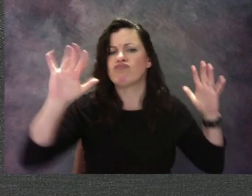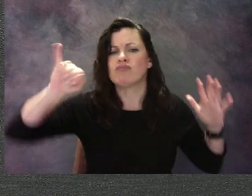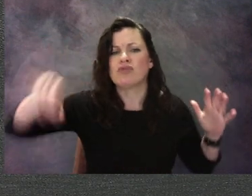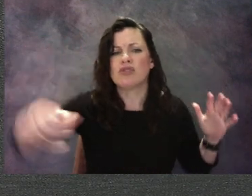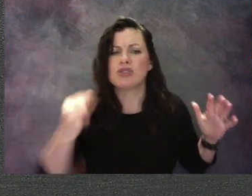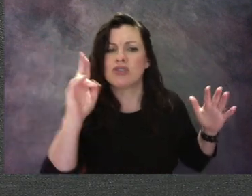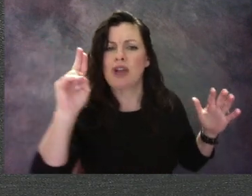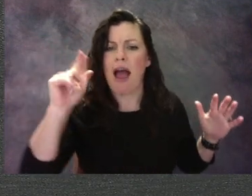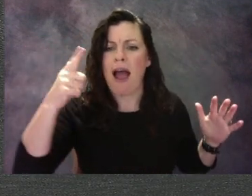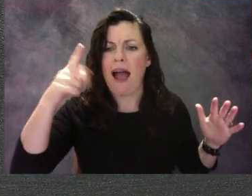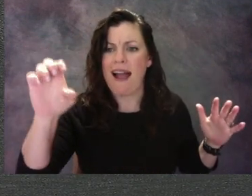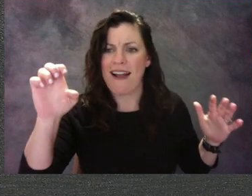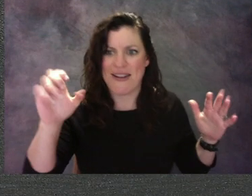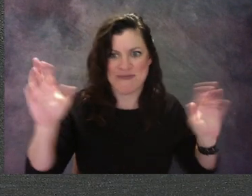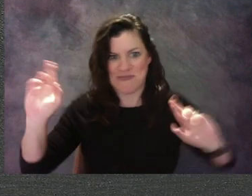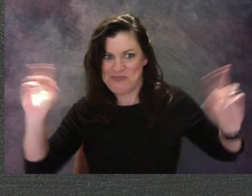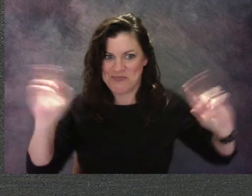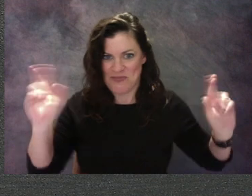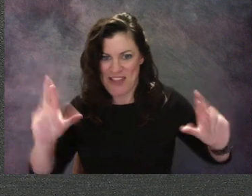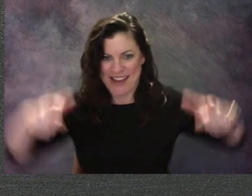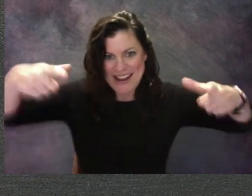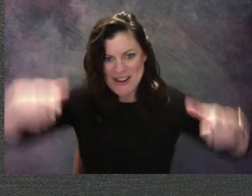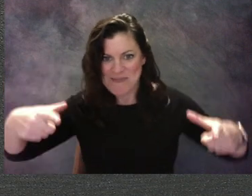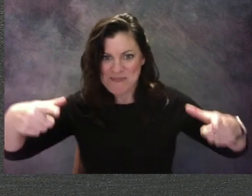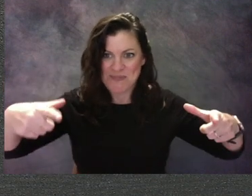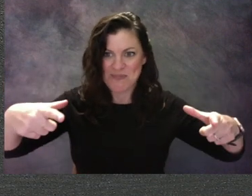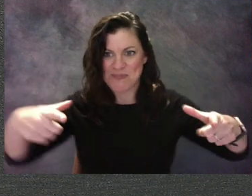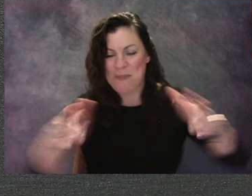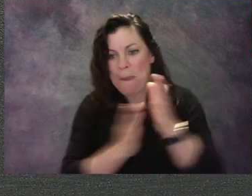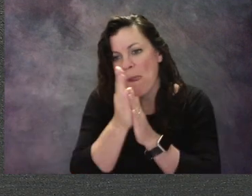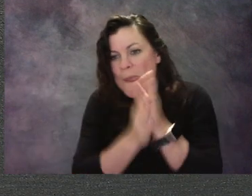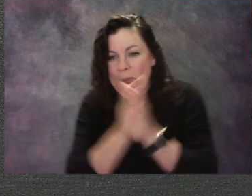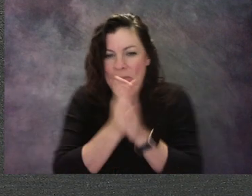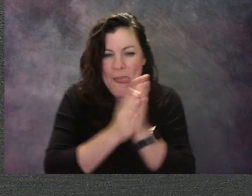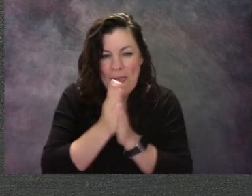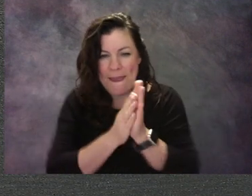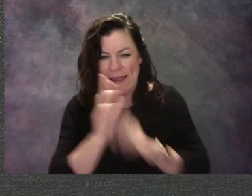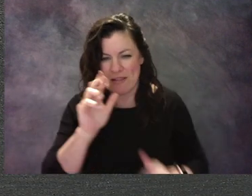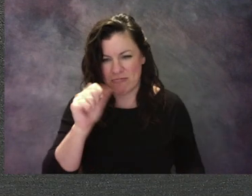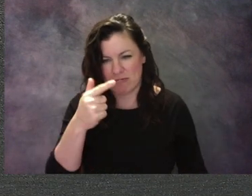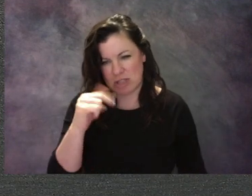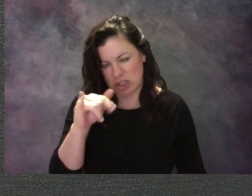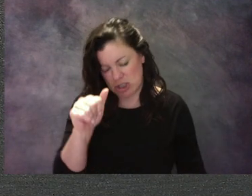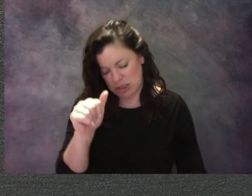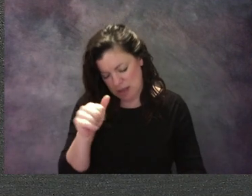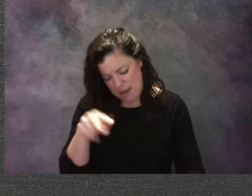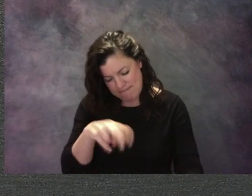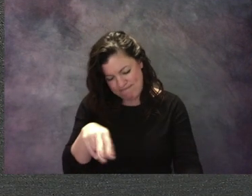and an eraser all ready to go. Regina stared at the big, blank piece of paper in front of her.